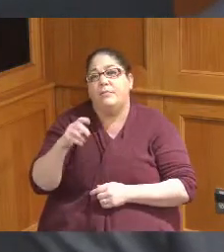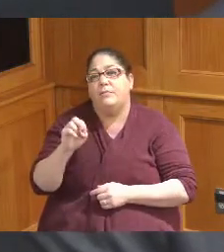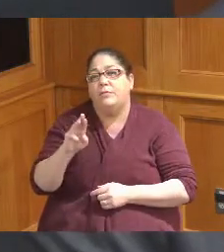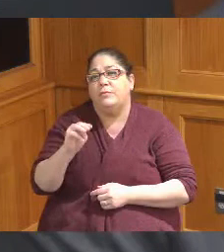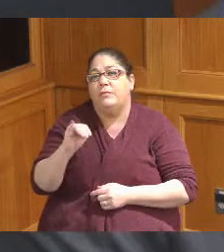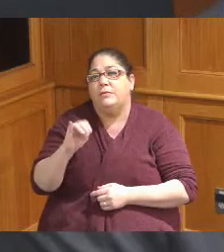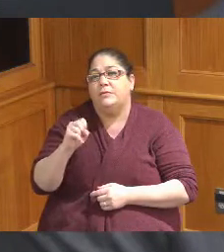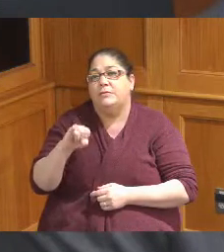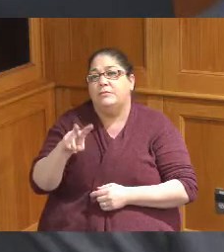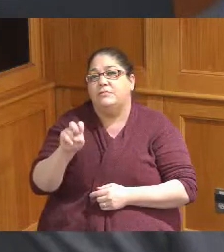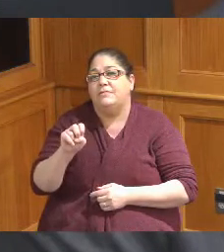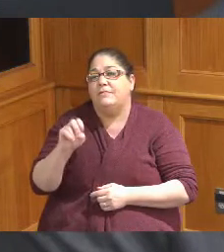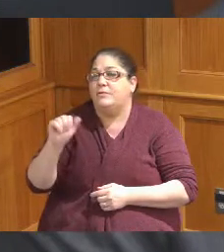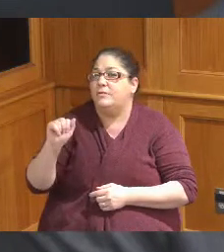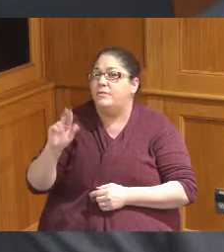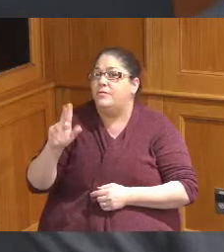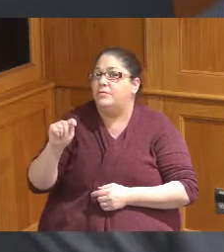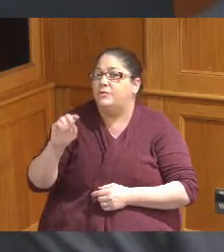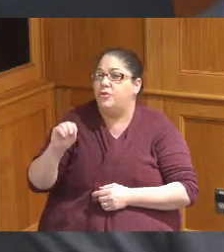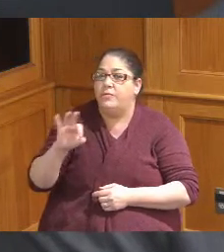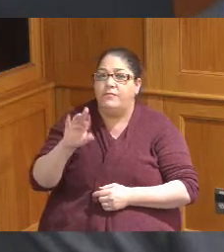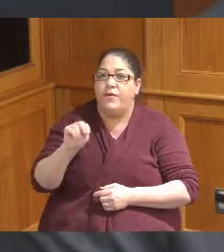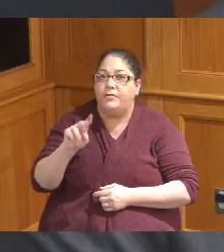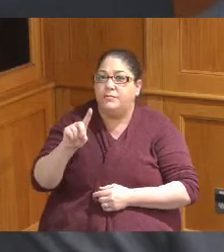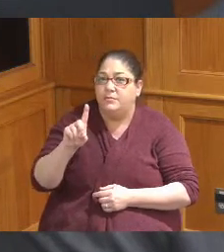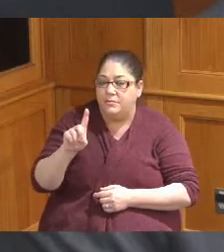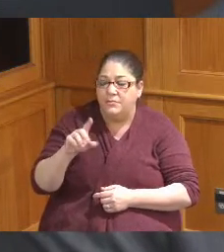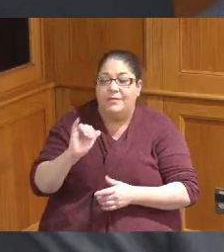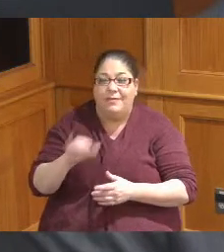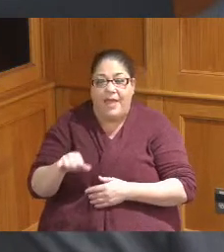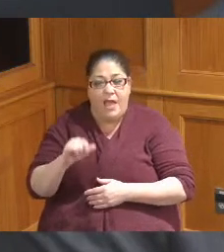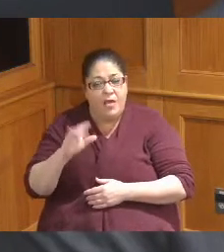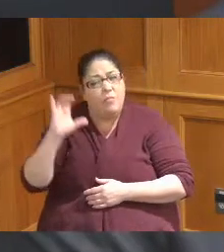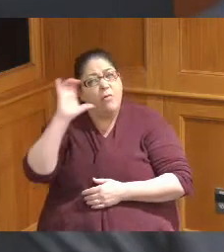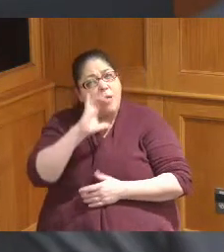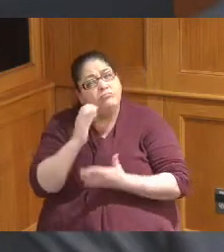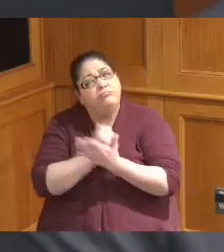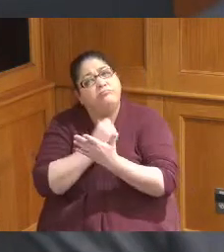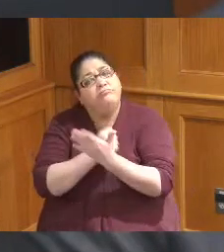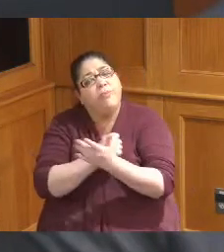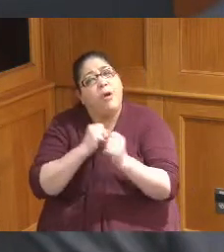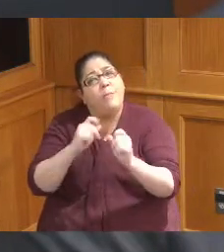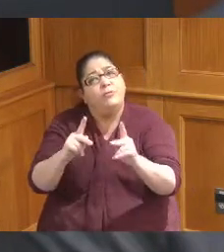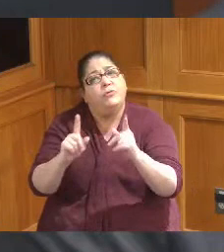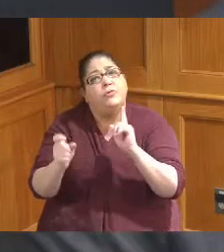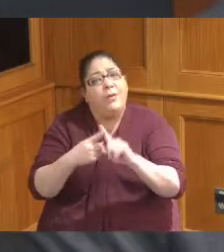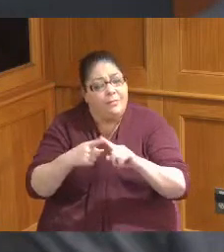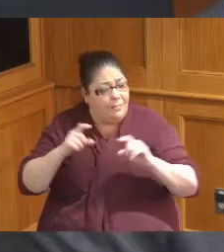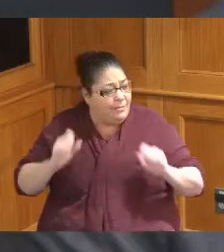as we continue to do this work I'm hoping that we are looking for opportunities when we can to